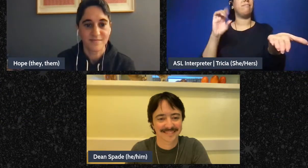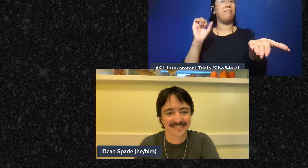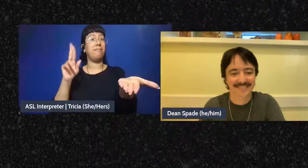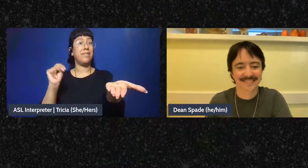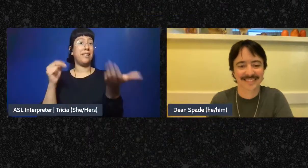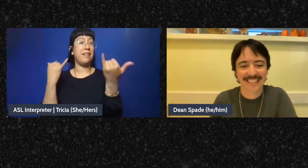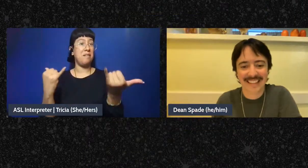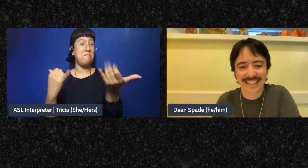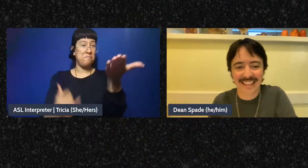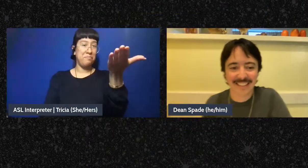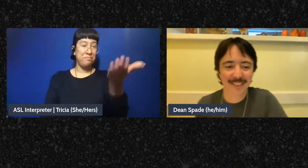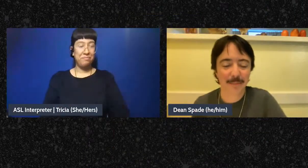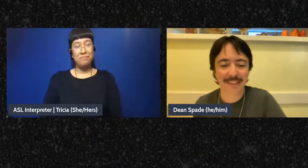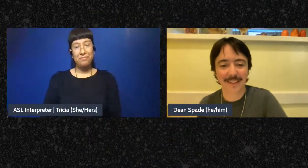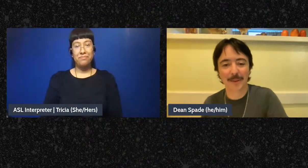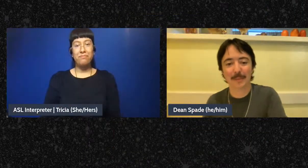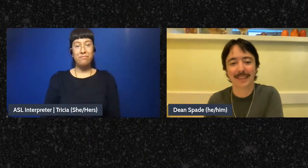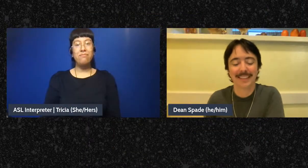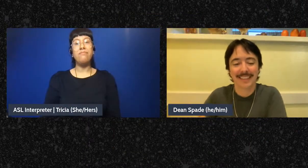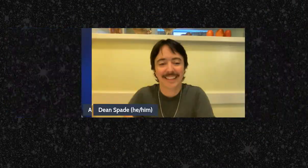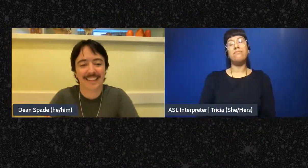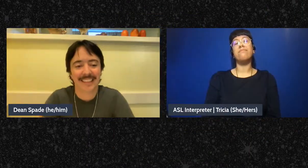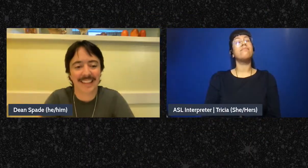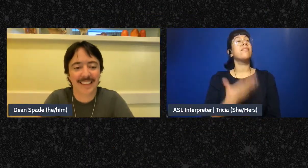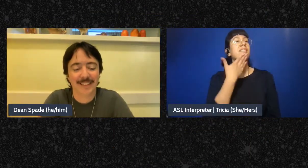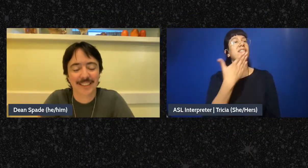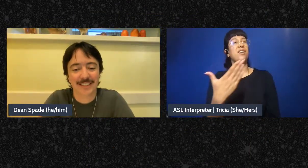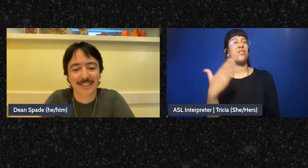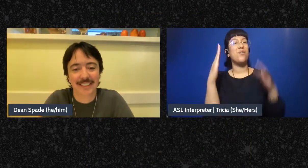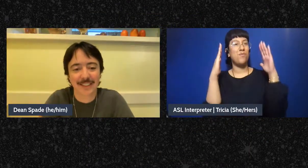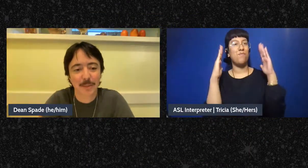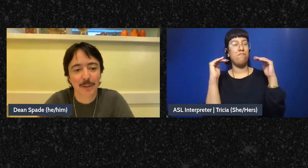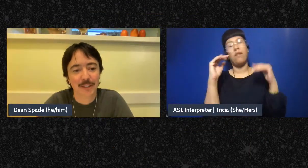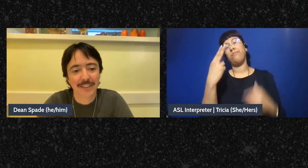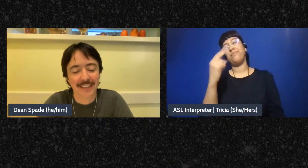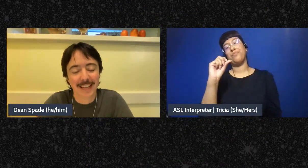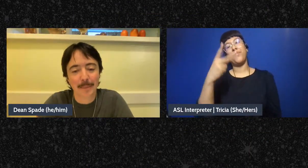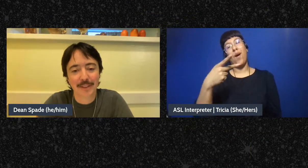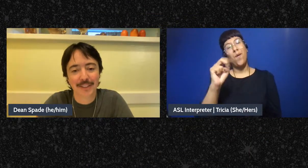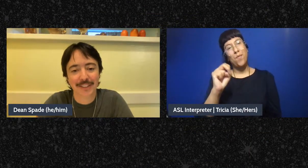Thank you so much Hope and thank you to the interpreters, and the captioners,